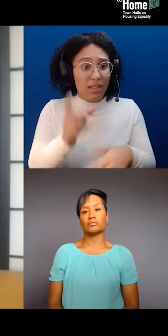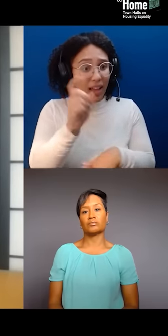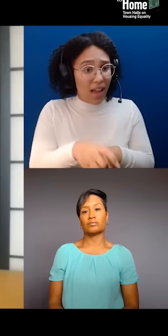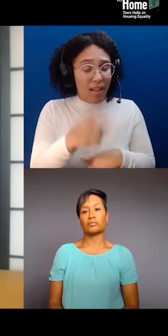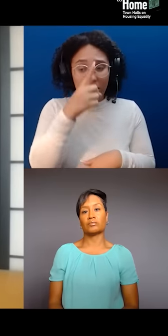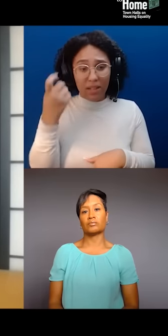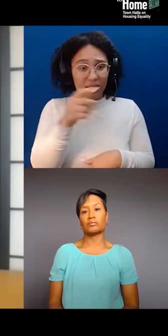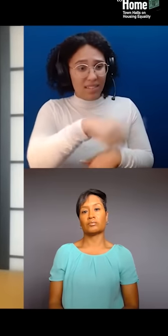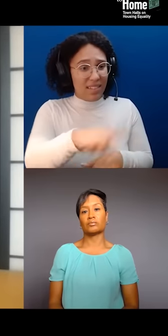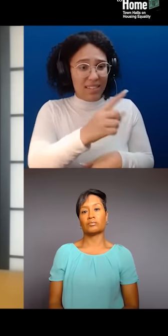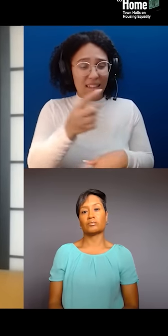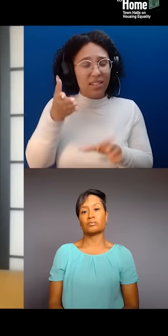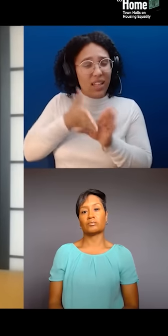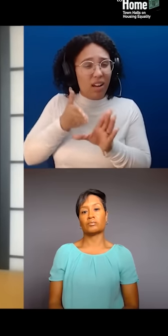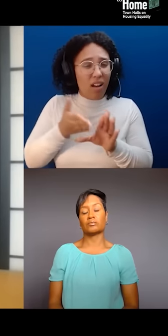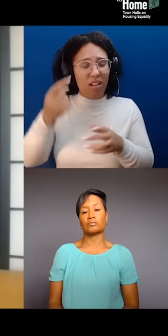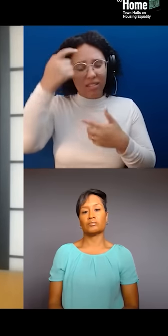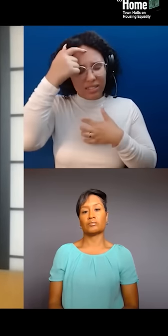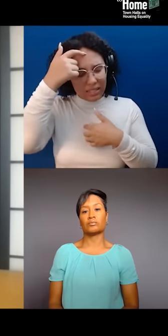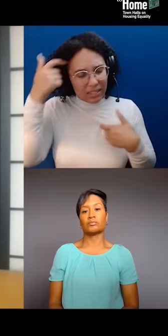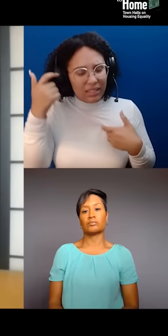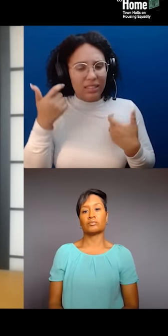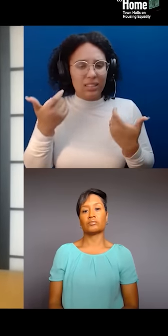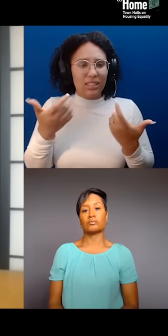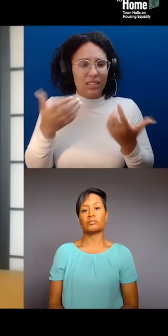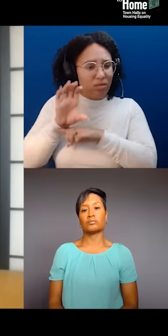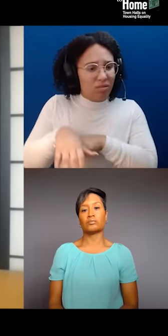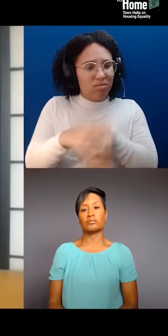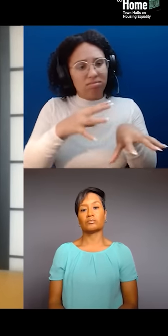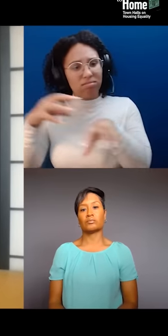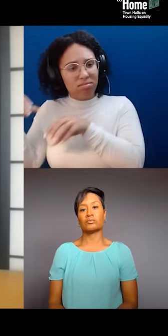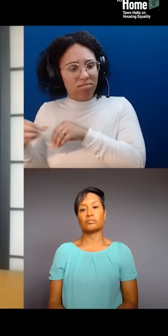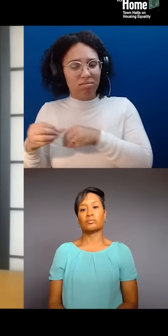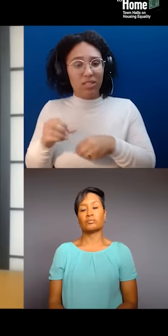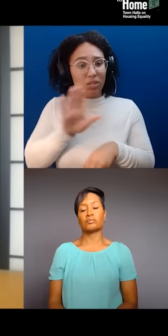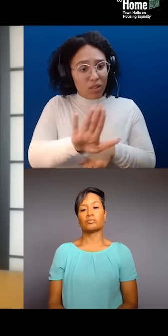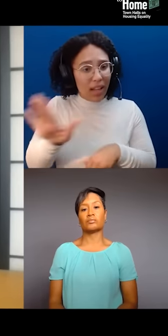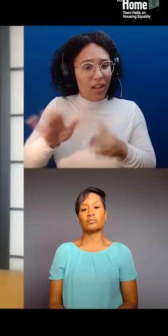You know, not having that community that was once there. Having, you know, the neighborhood that I grew up in